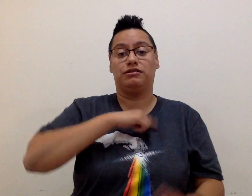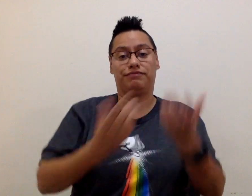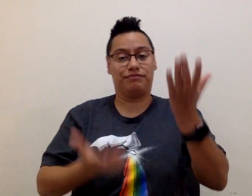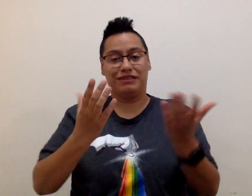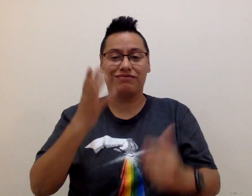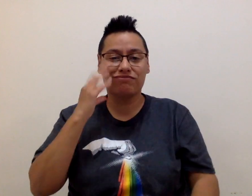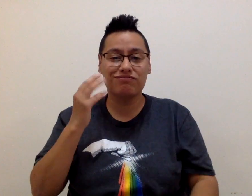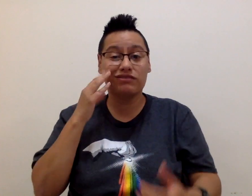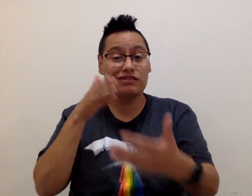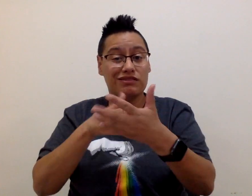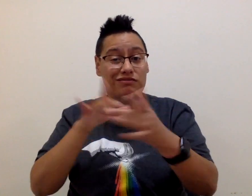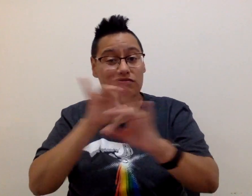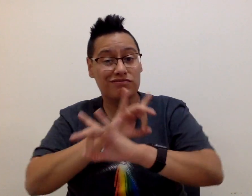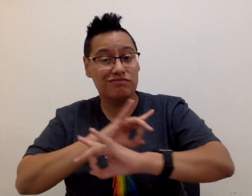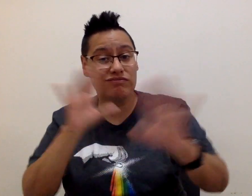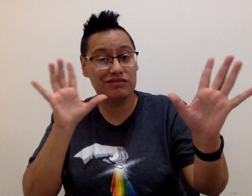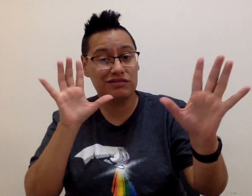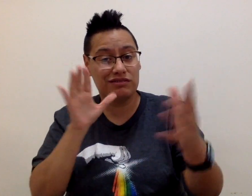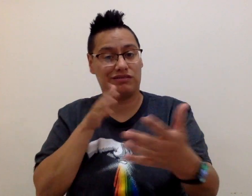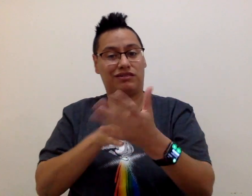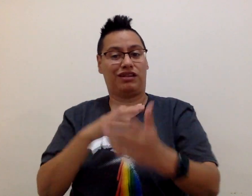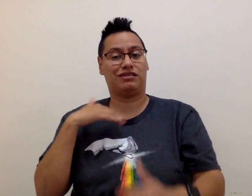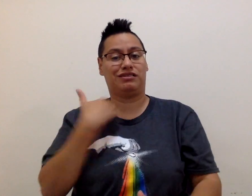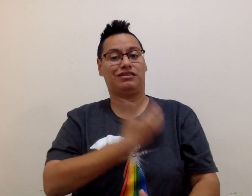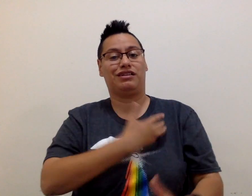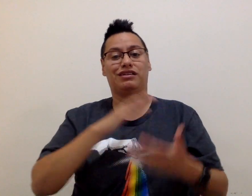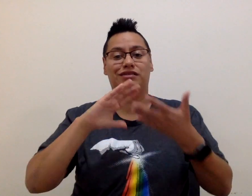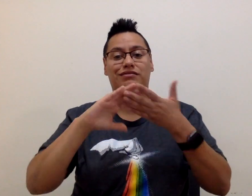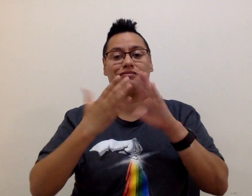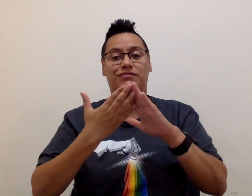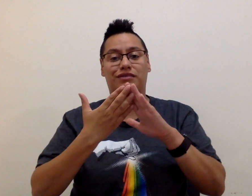Some of us may have experienced hate-crimes towards our community.